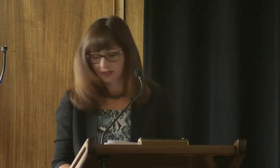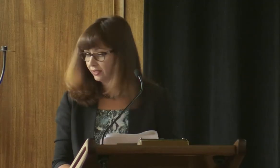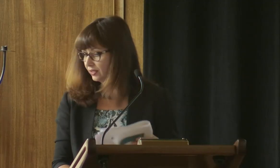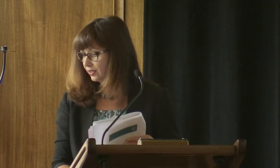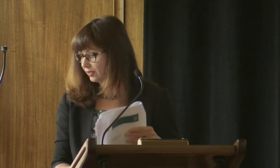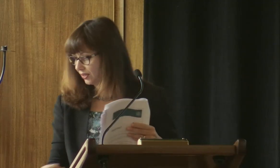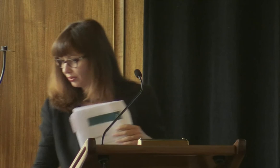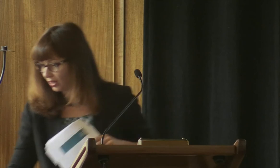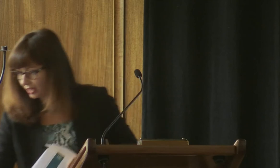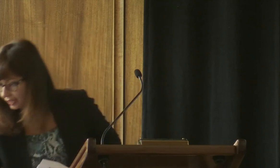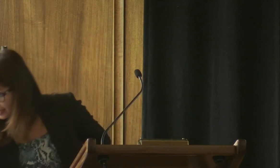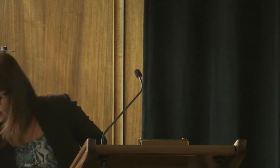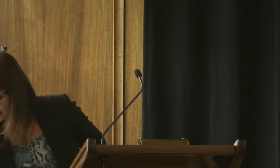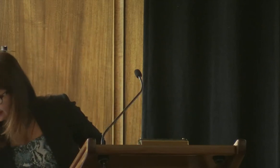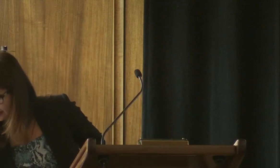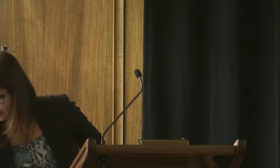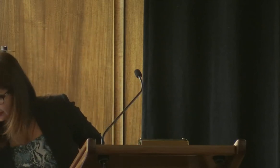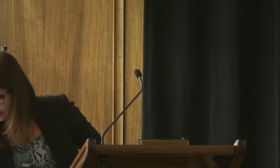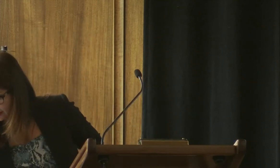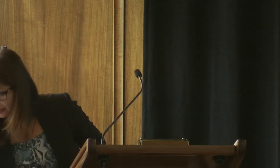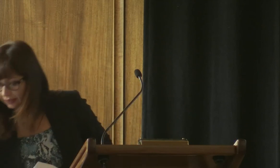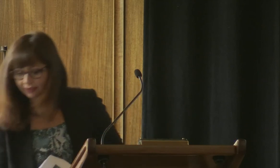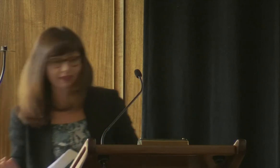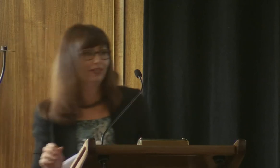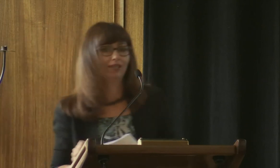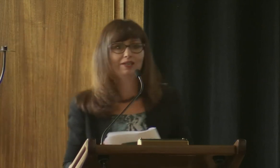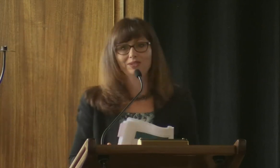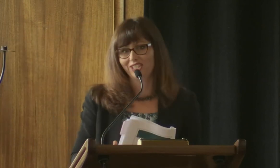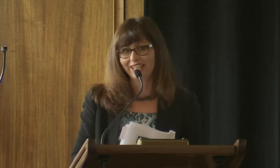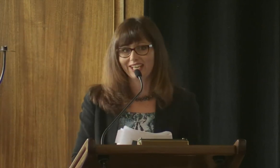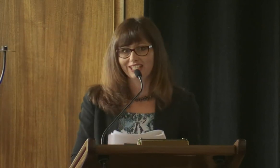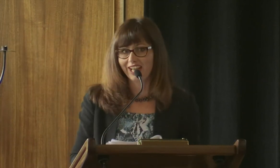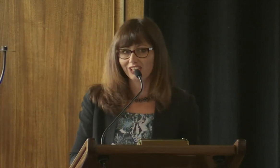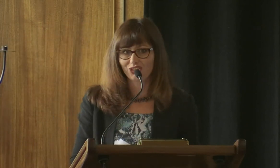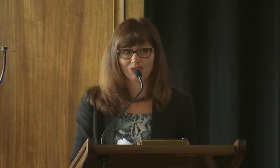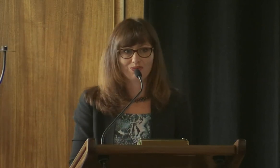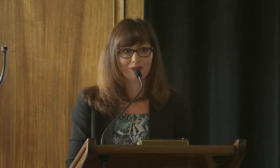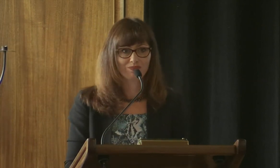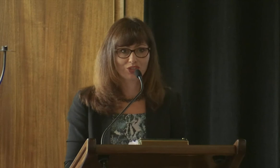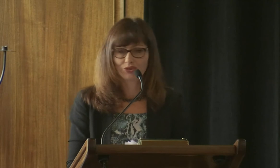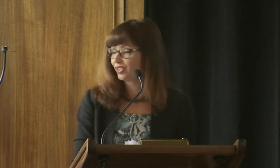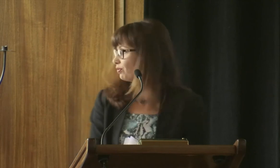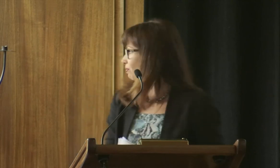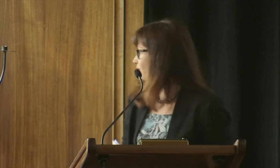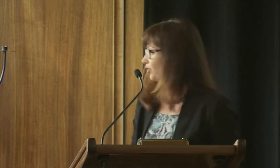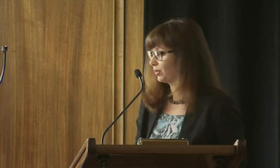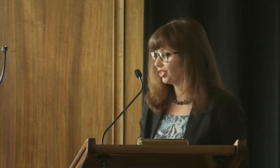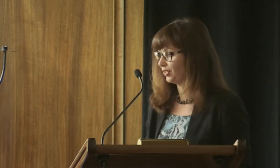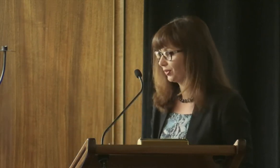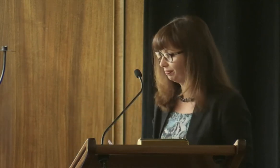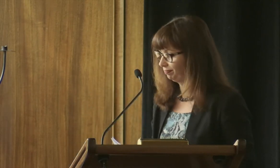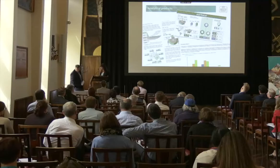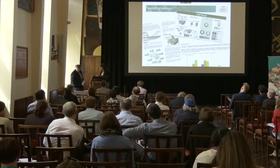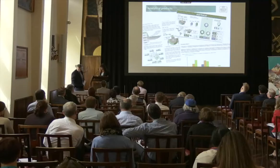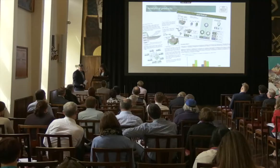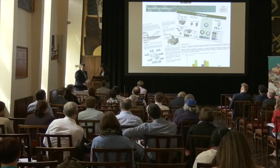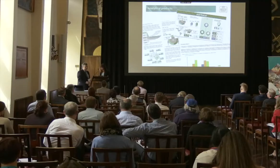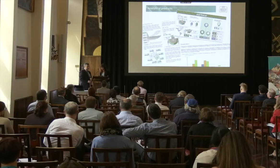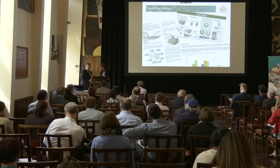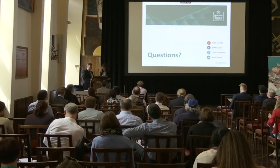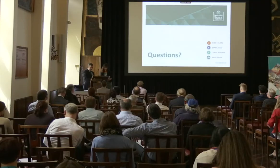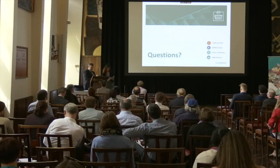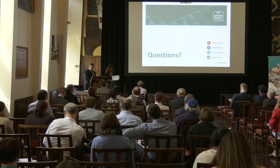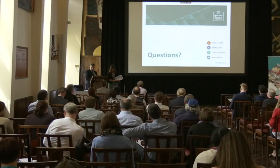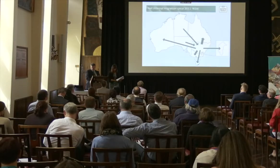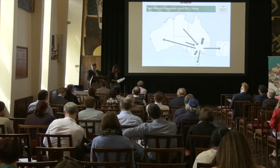so I'll just hand now to to Chris for questions. Thank you